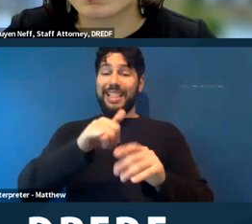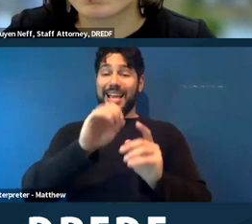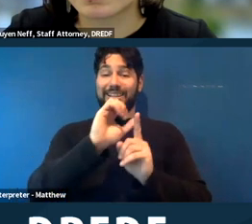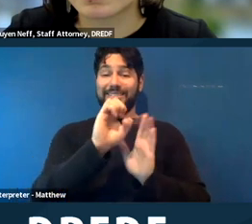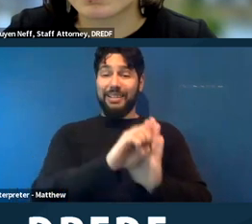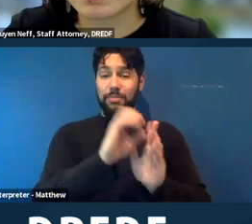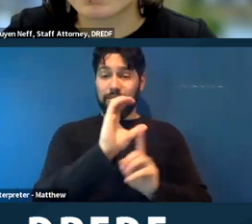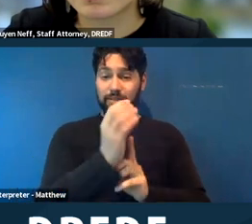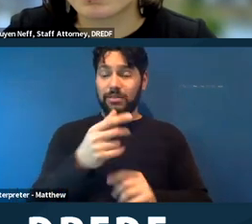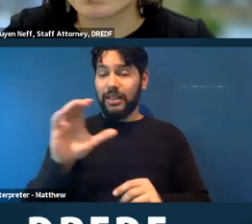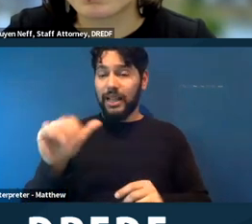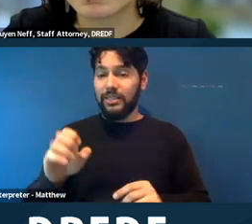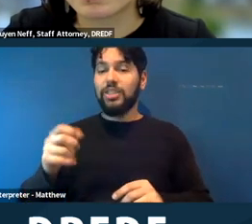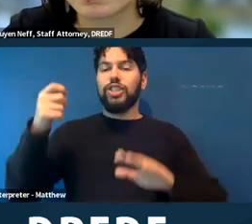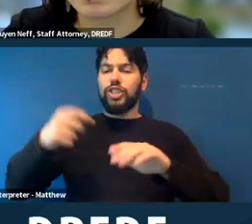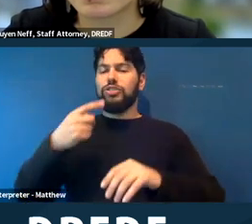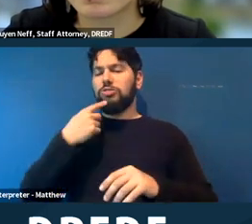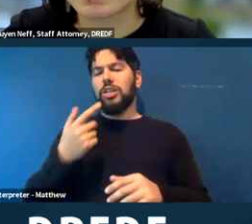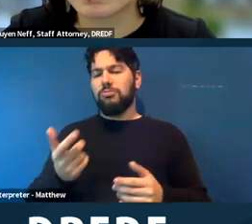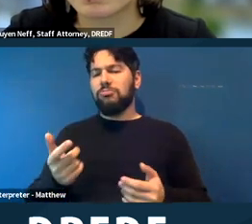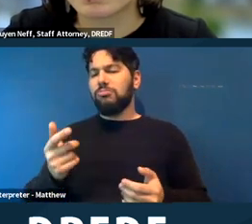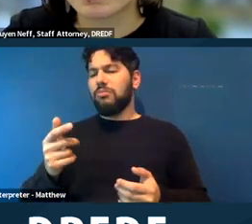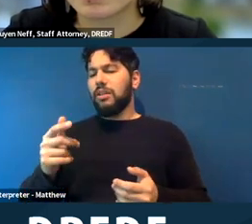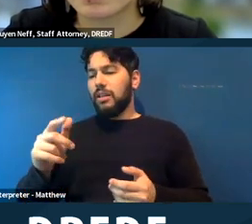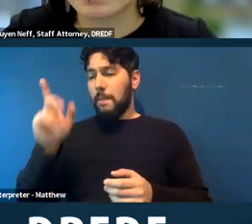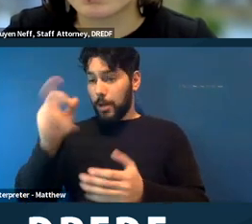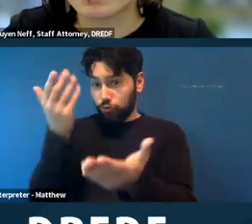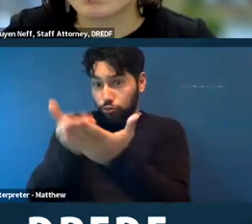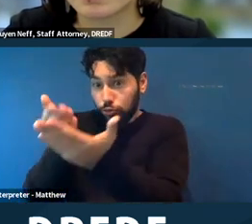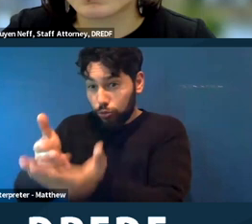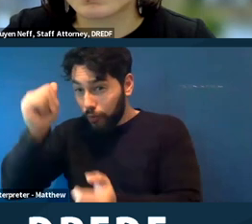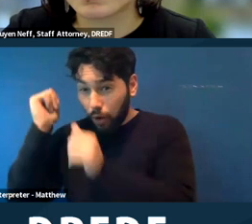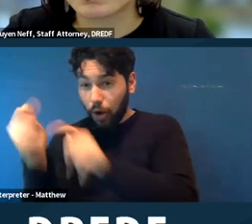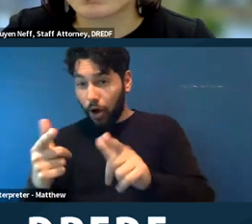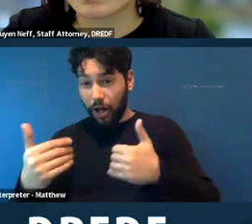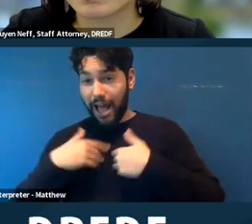individual proof of everybody in the encampment having a disability in order for them to advocate